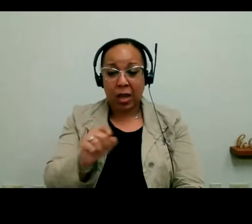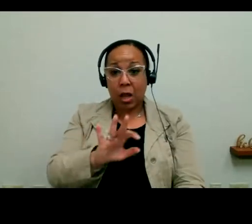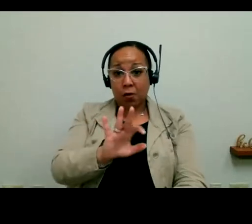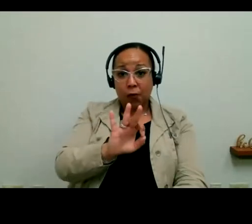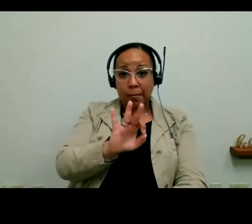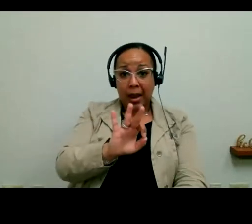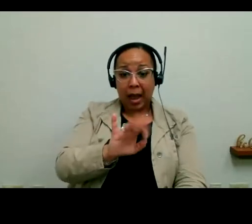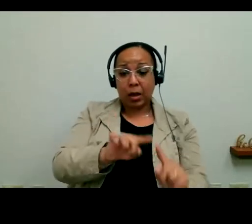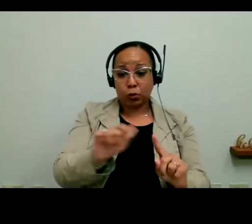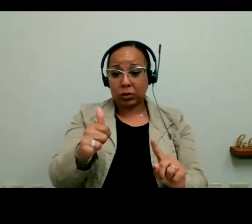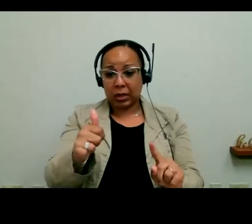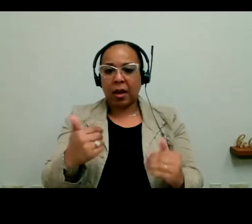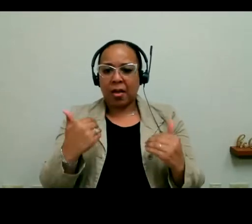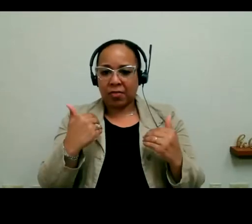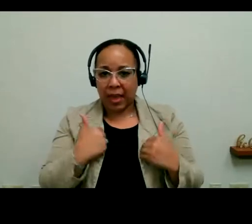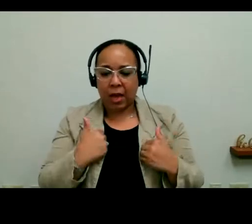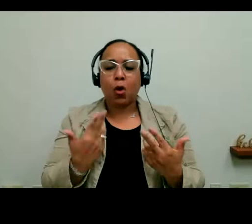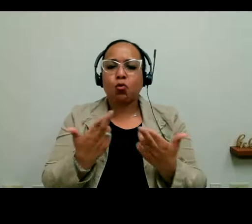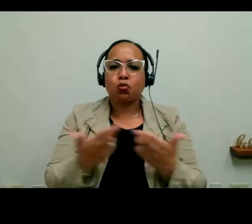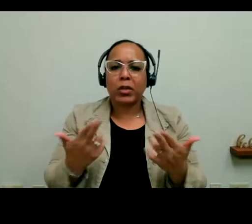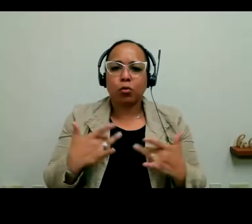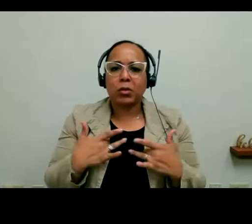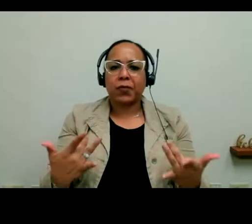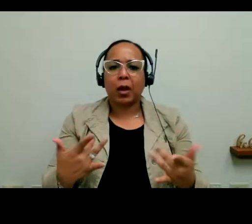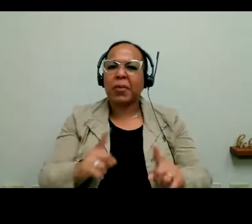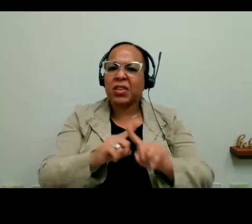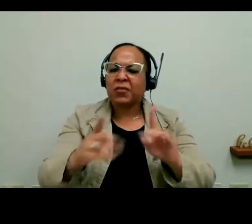10:00 a.m. there's a resource fair. You can walk around and learn about